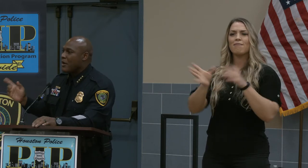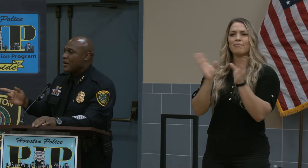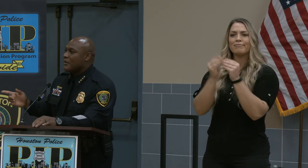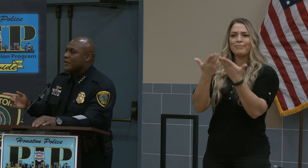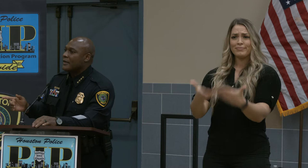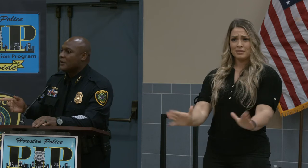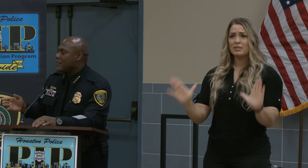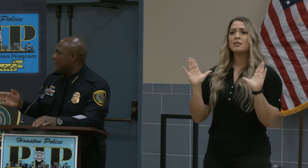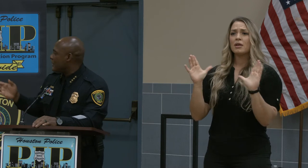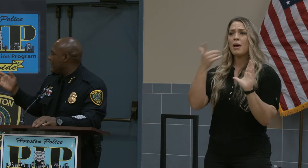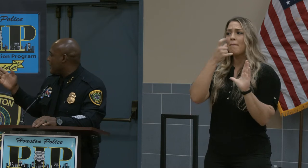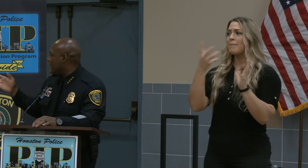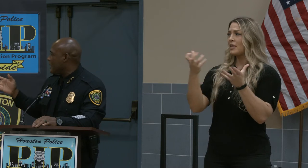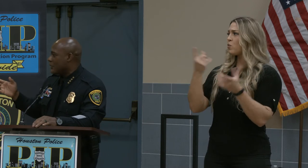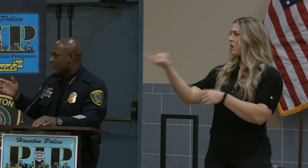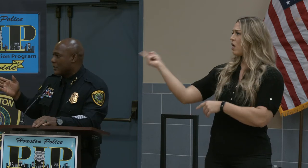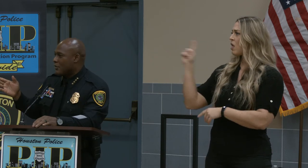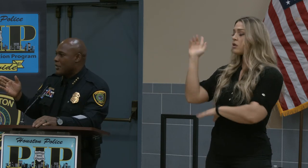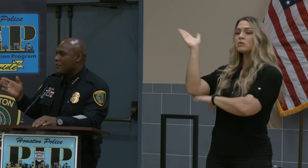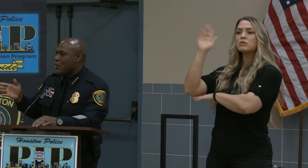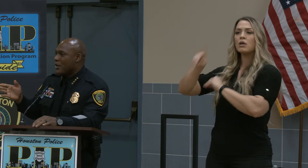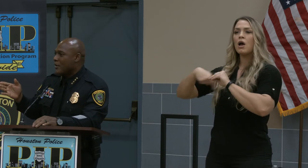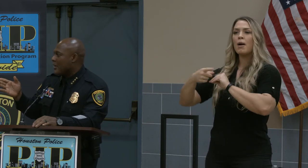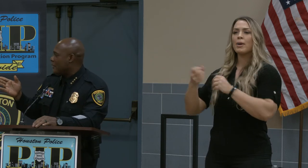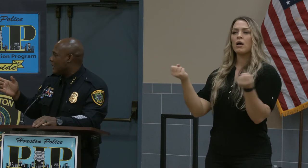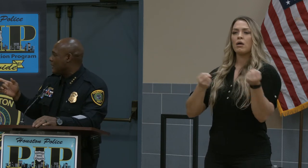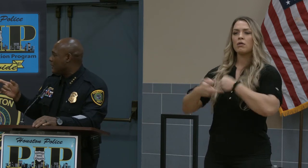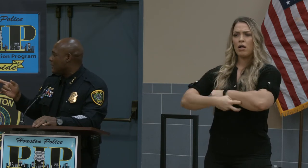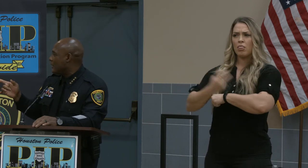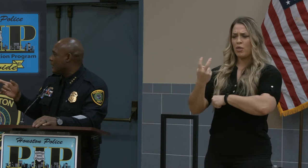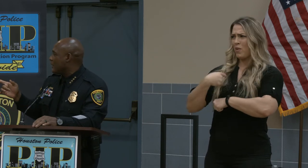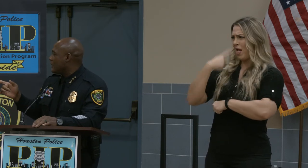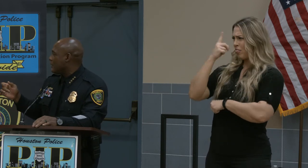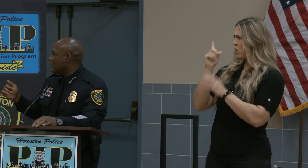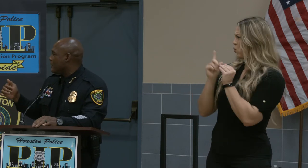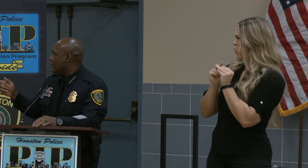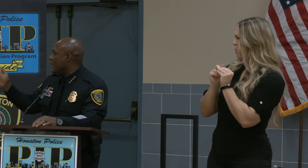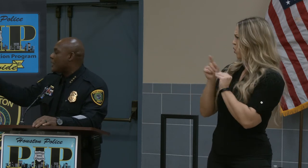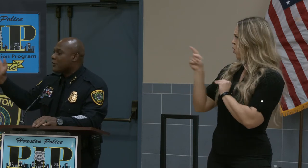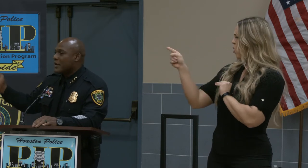auto theft division and I think it was one more auto dealers -- metal theft.